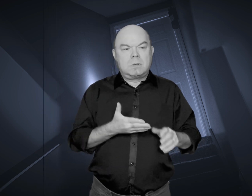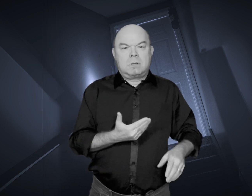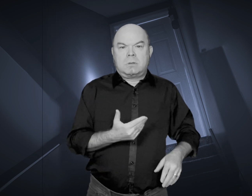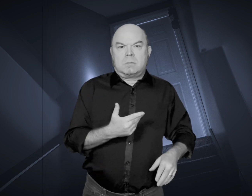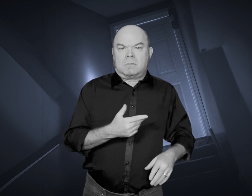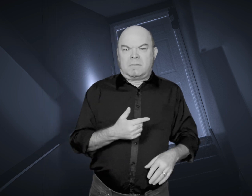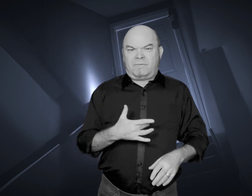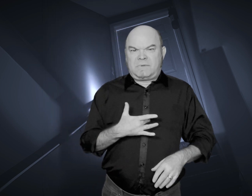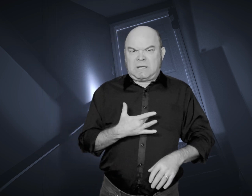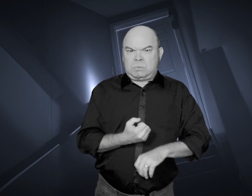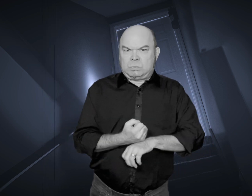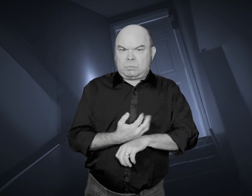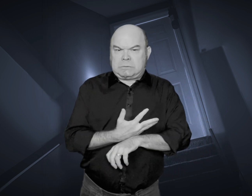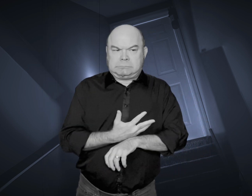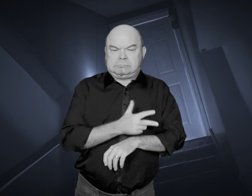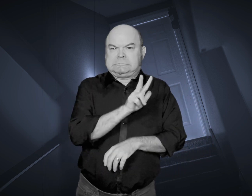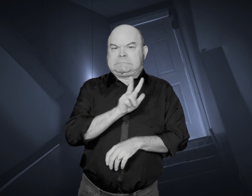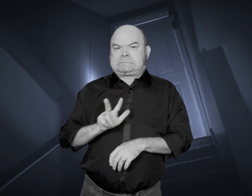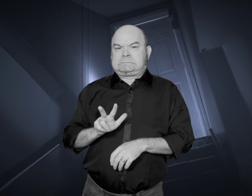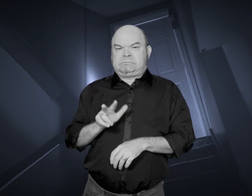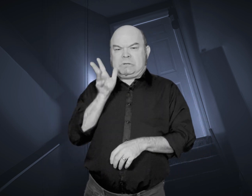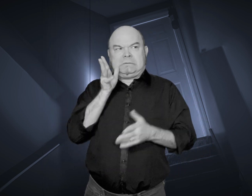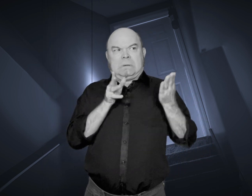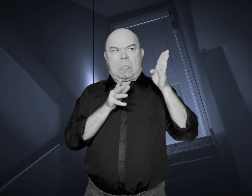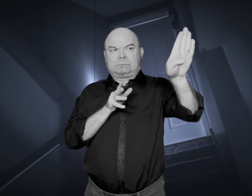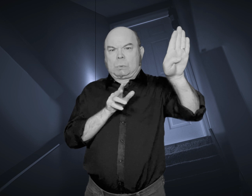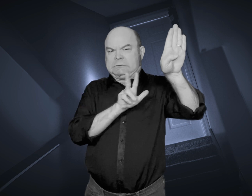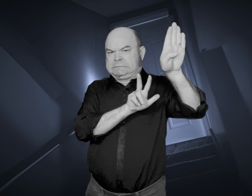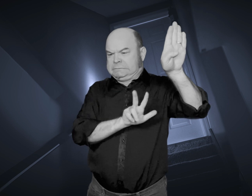Feeling unnerved, the parents took their child out of the attic.